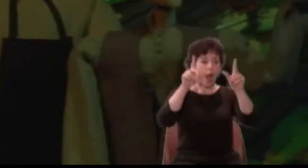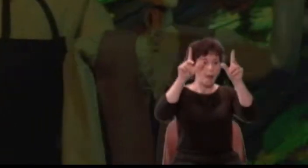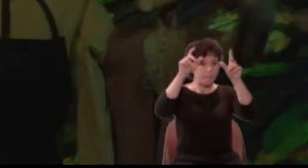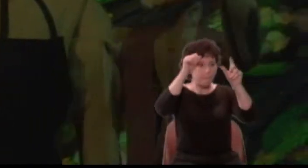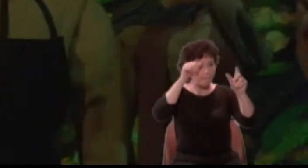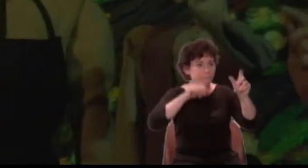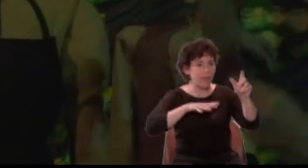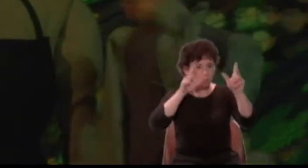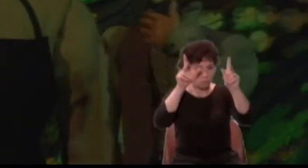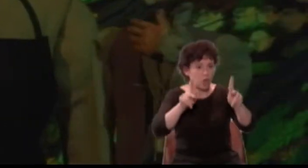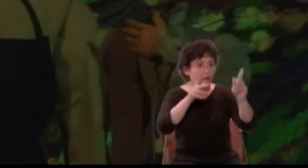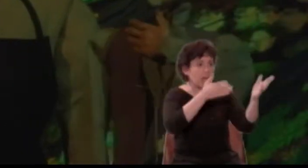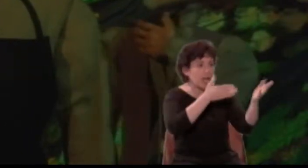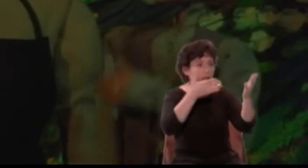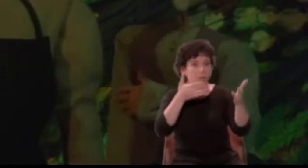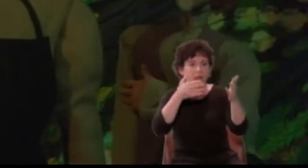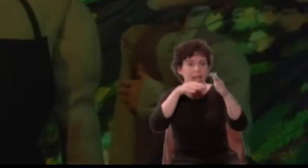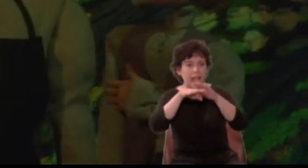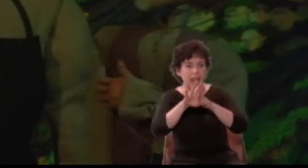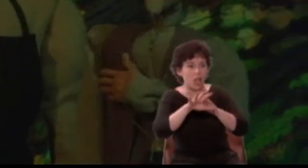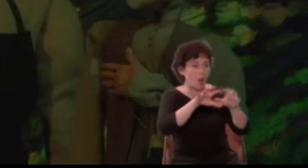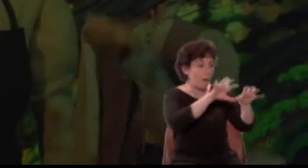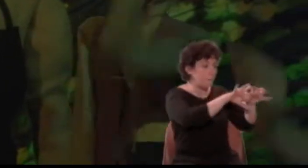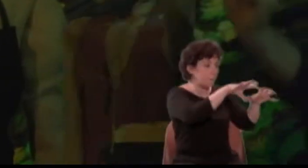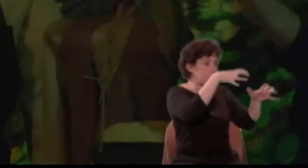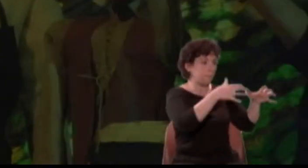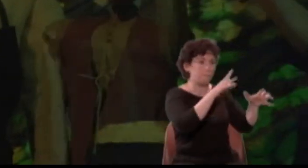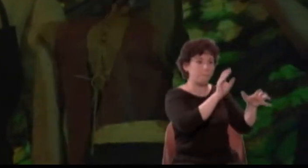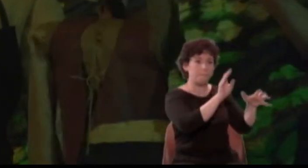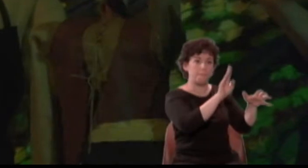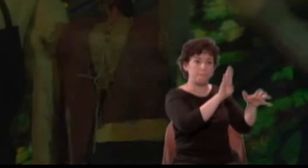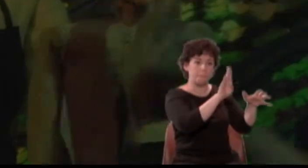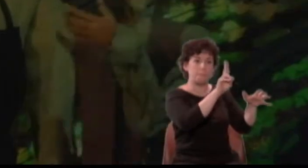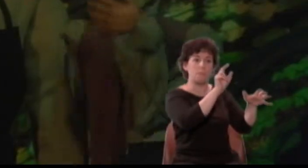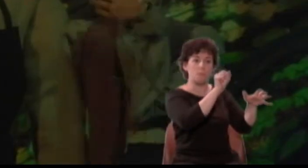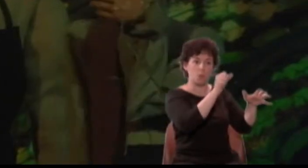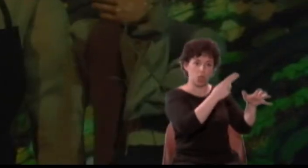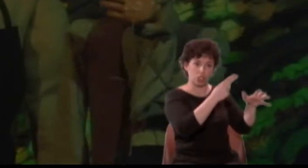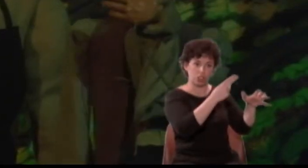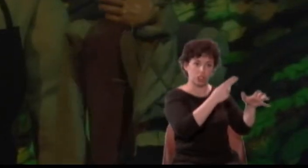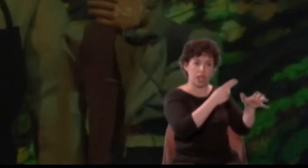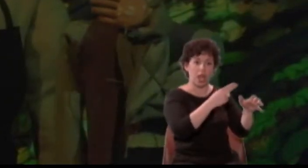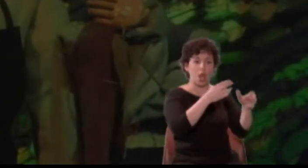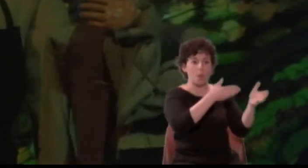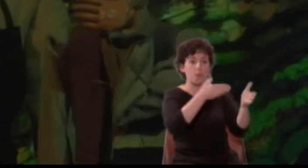and say he comes to present the person of Moonshine. [Giggling]